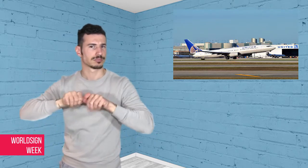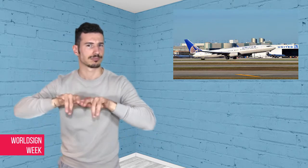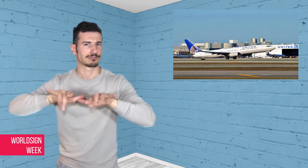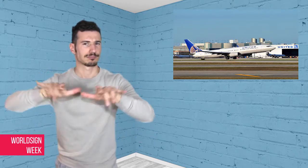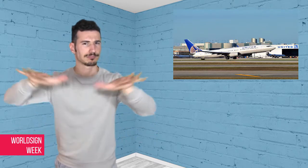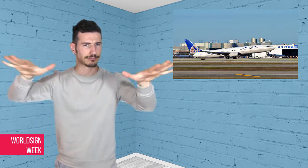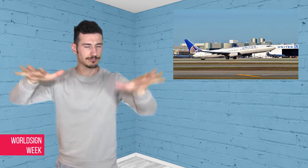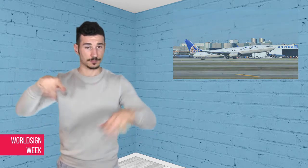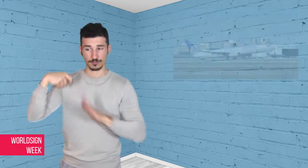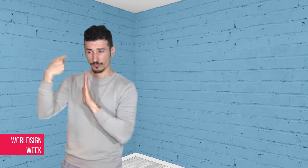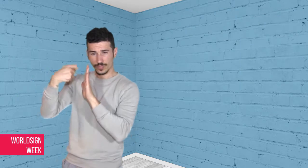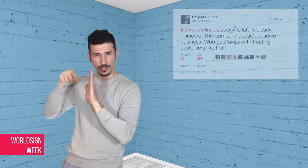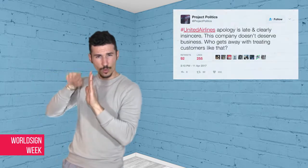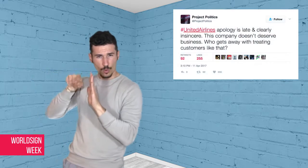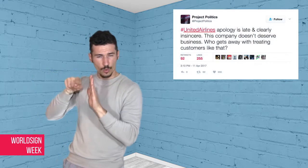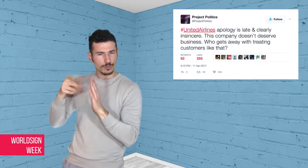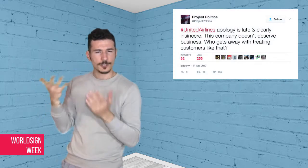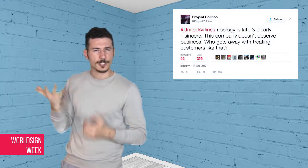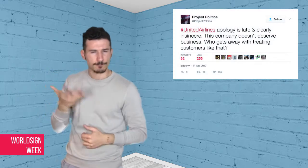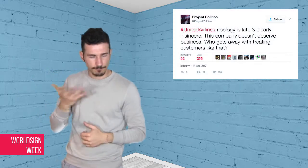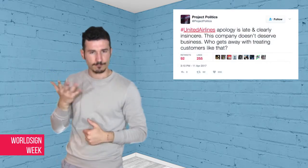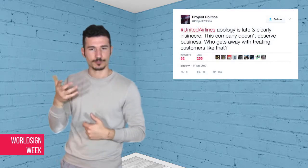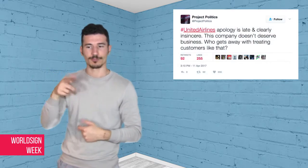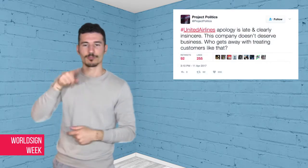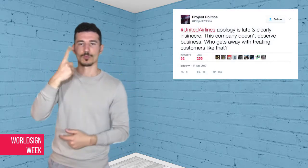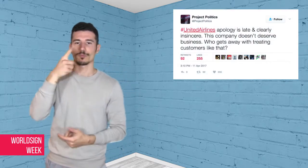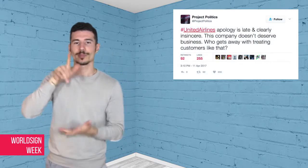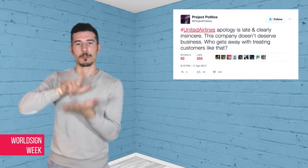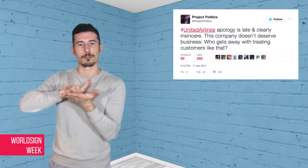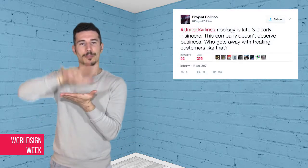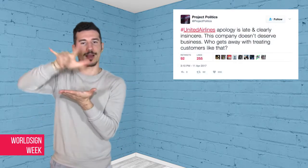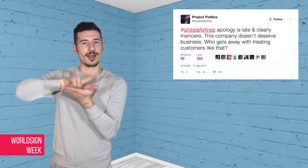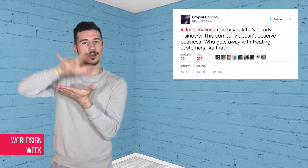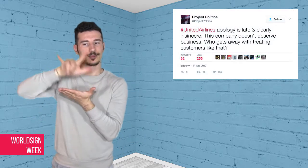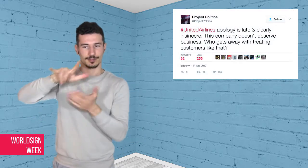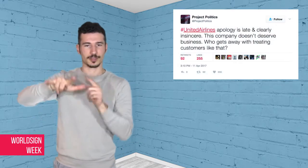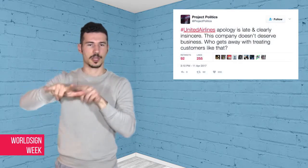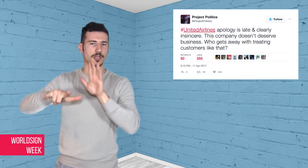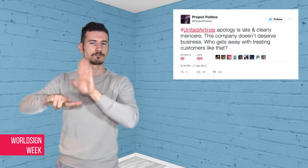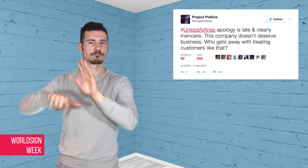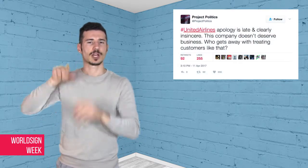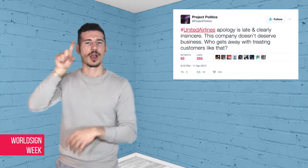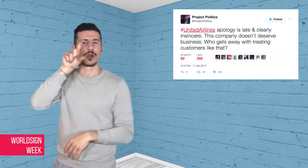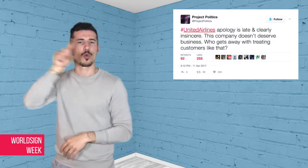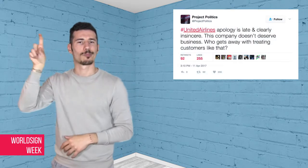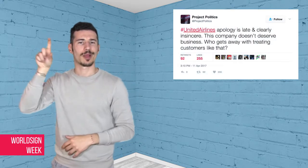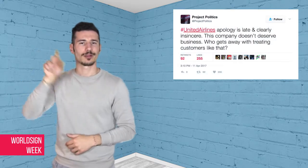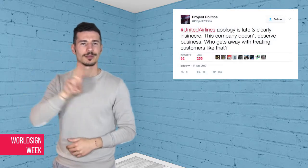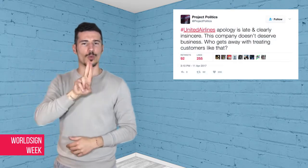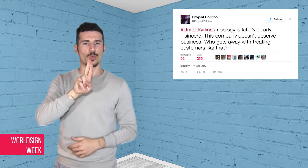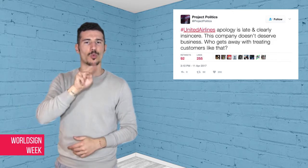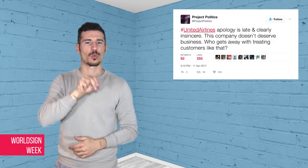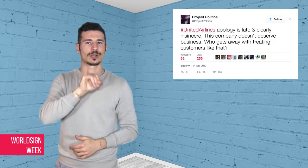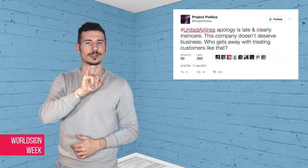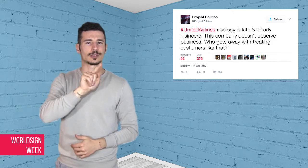forcibly removed from an overbooked United Airlines airplane in the US city